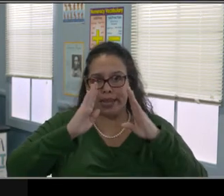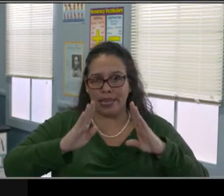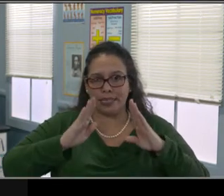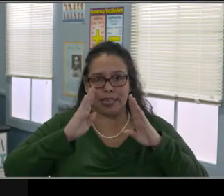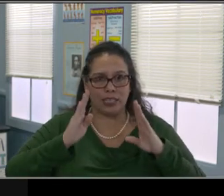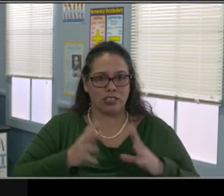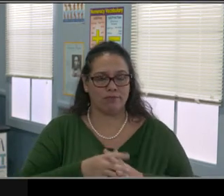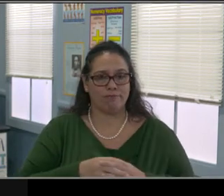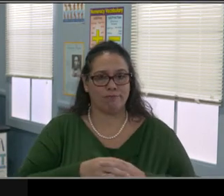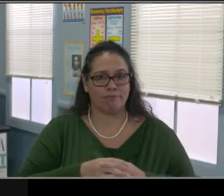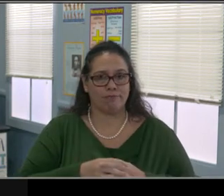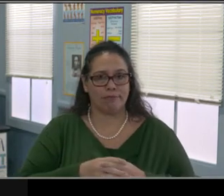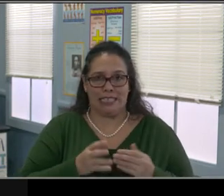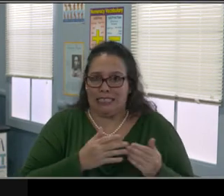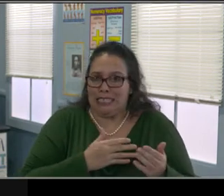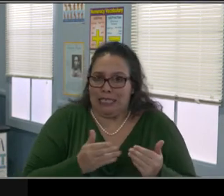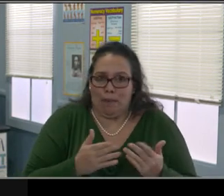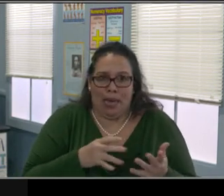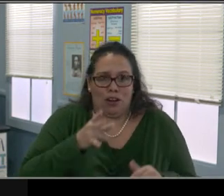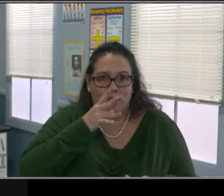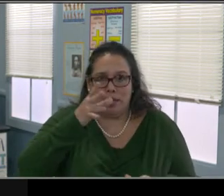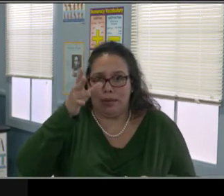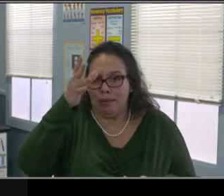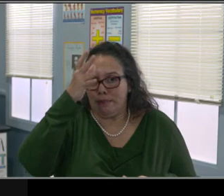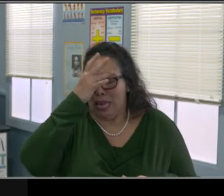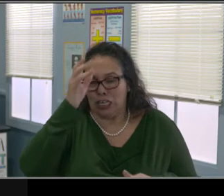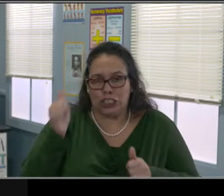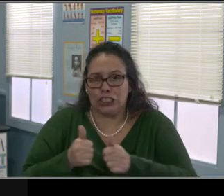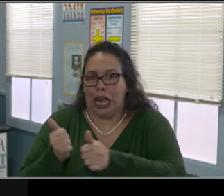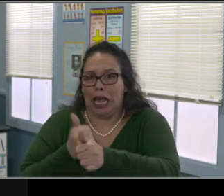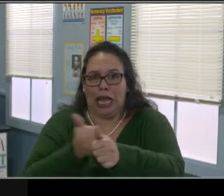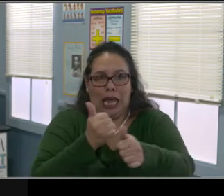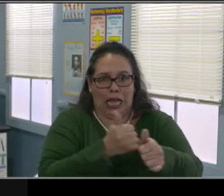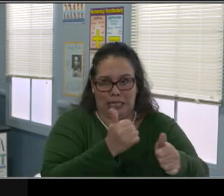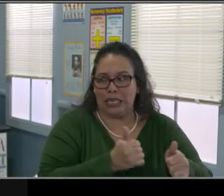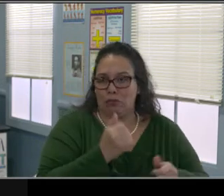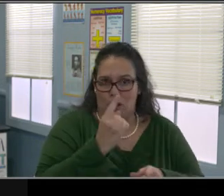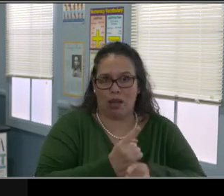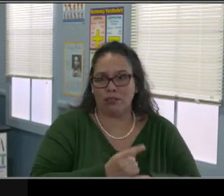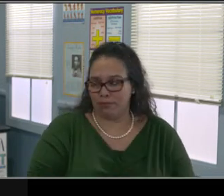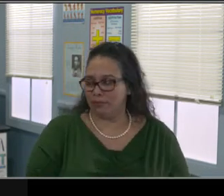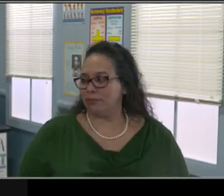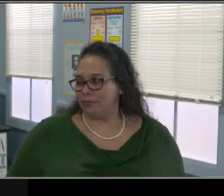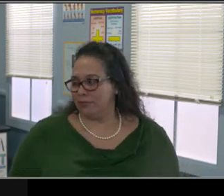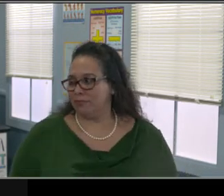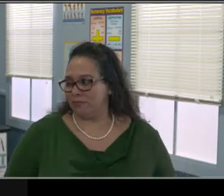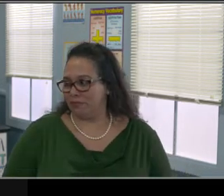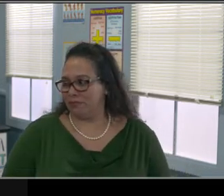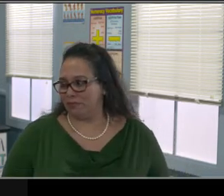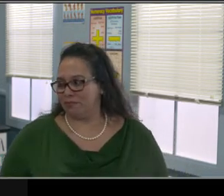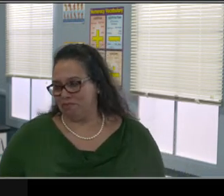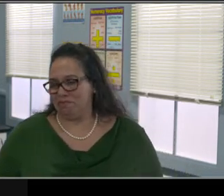who are providing the services or who are in front of the screen trying to provide the education